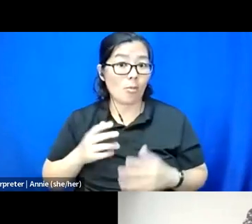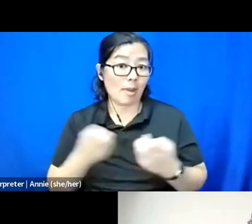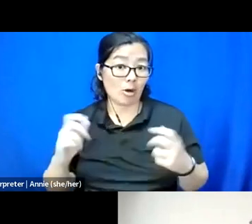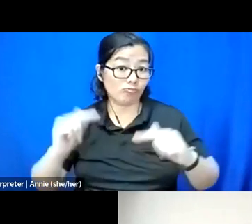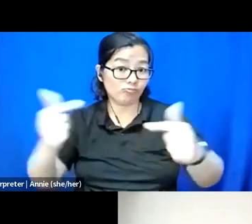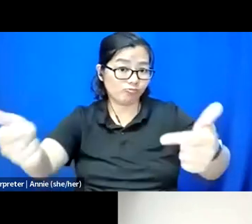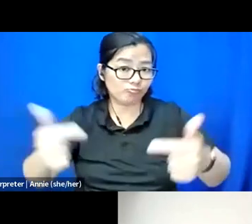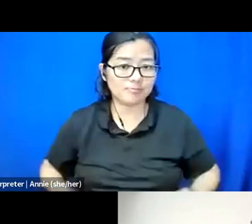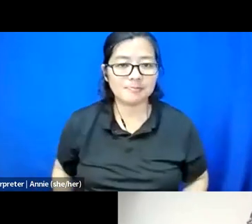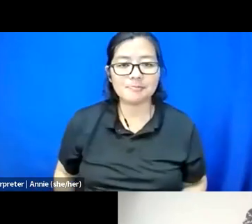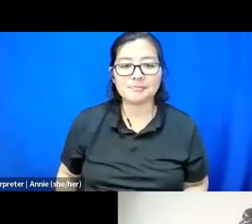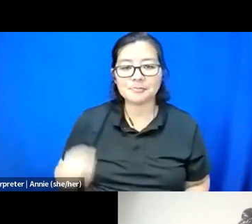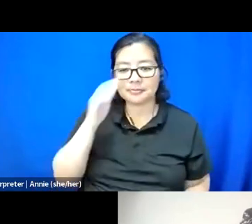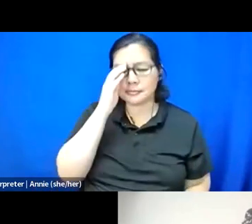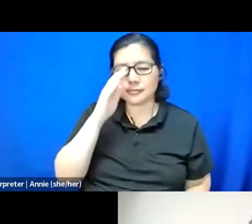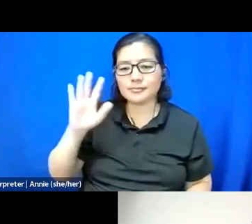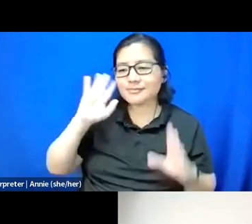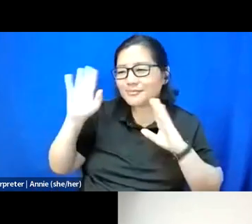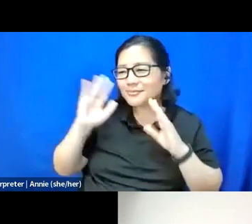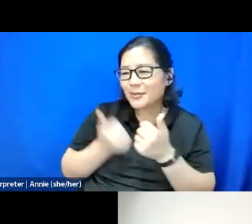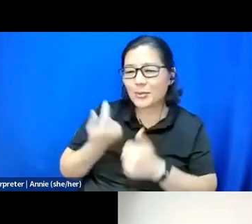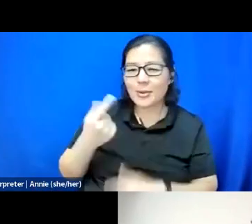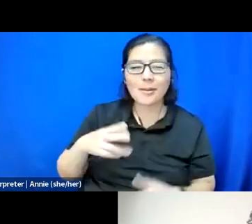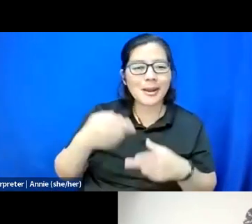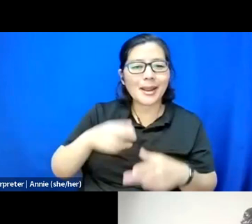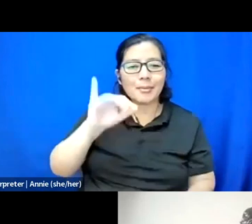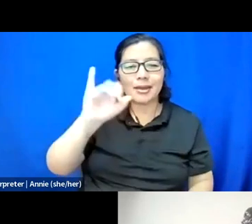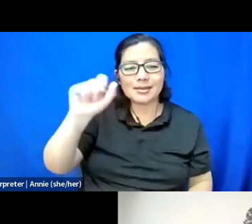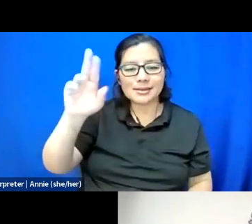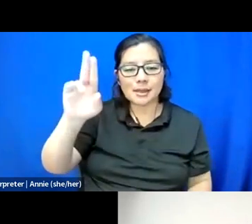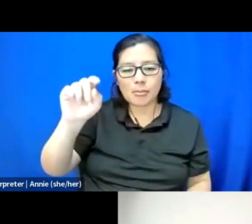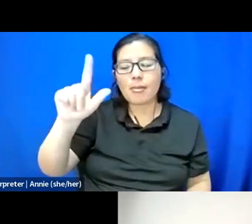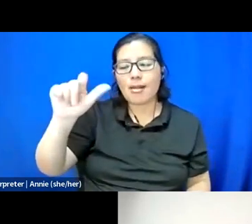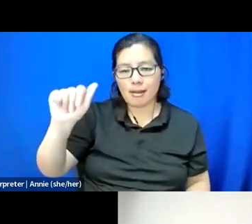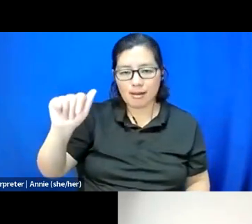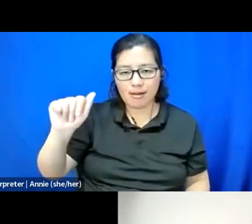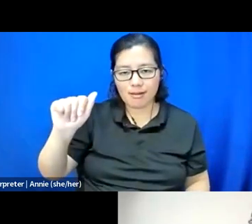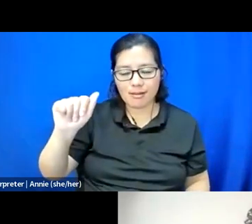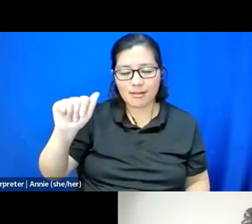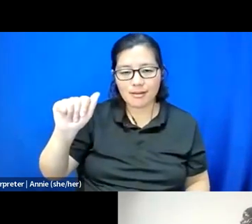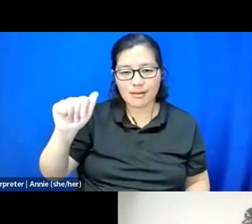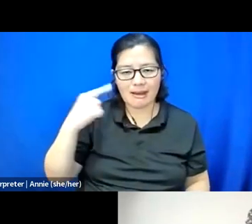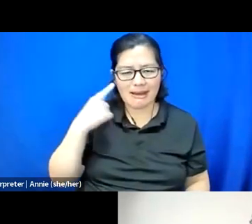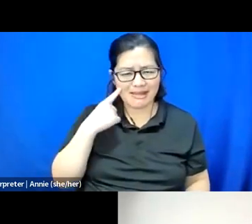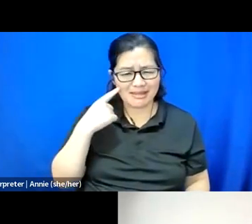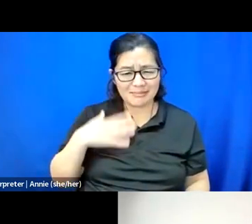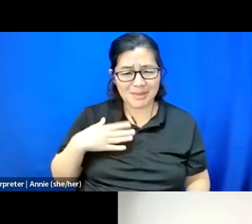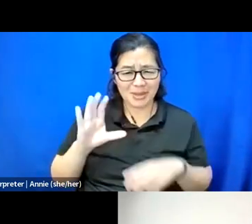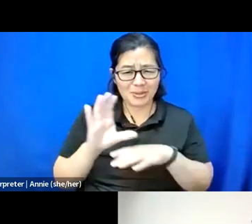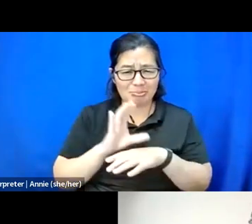Hi, everyone. My name is Isabella. Oh, I think my computer actually froze.